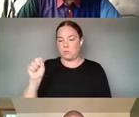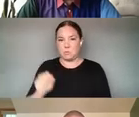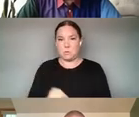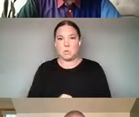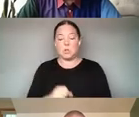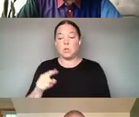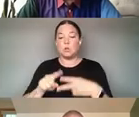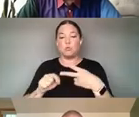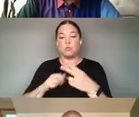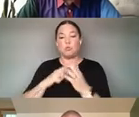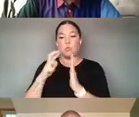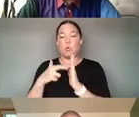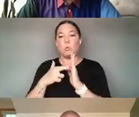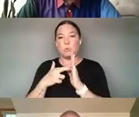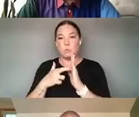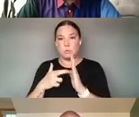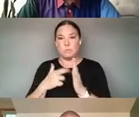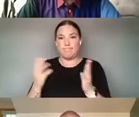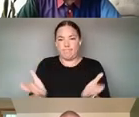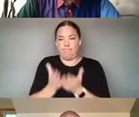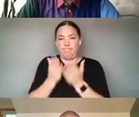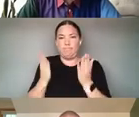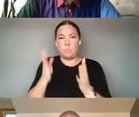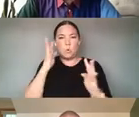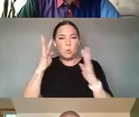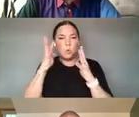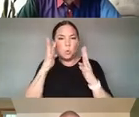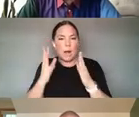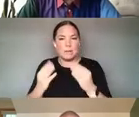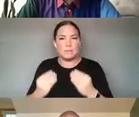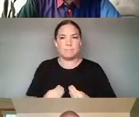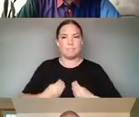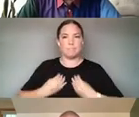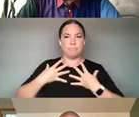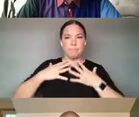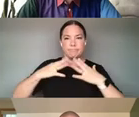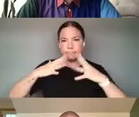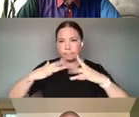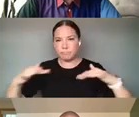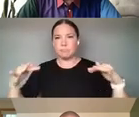EFFORTS TO HAVE CREATIVE EXPRESSION THRIVE IN DIVERSE COMMUNITIES. AND HE'LL BE JOINED